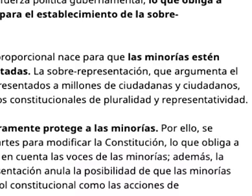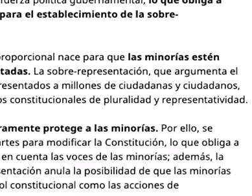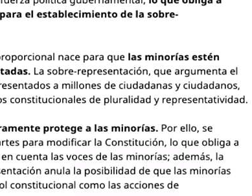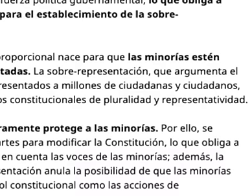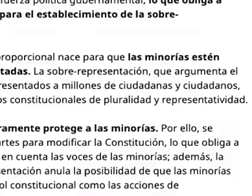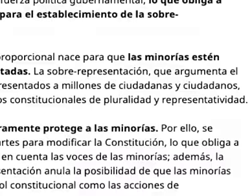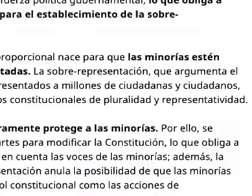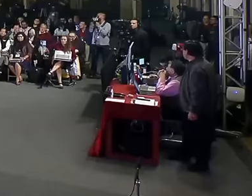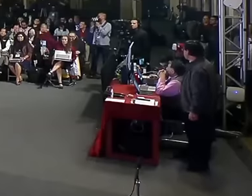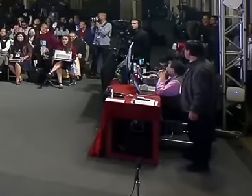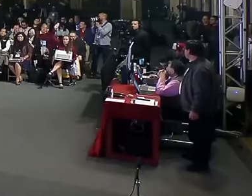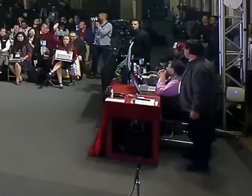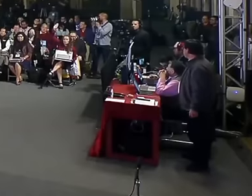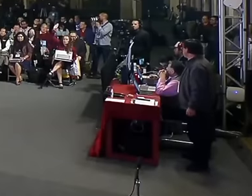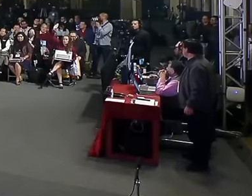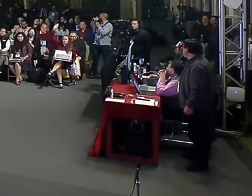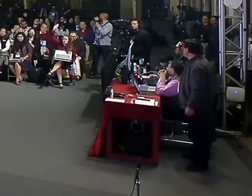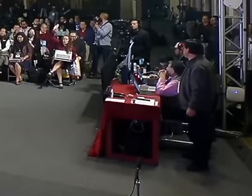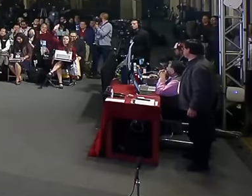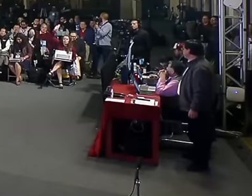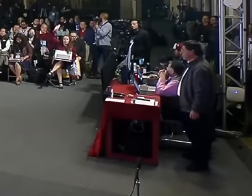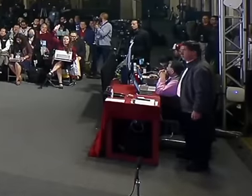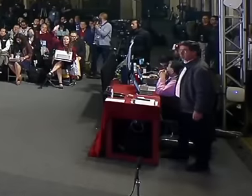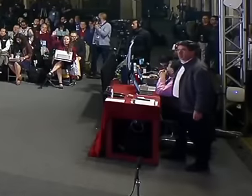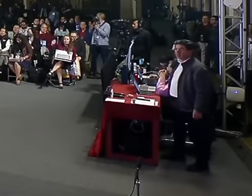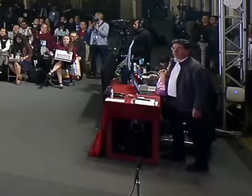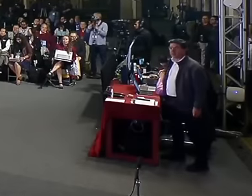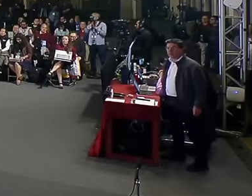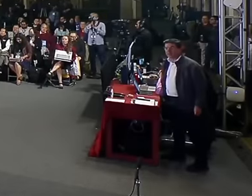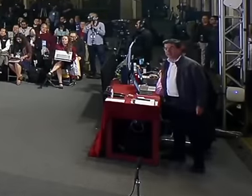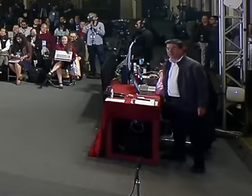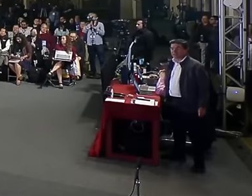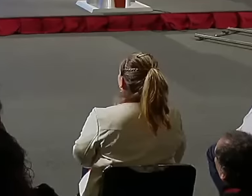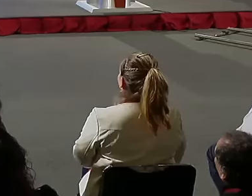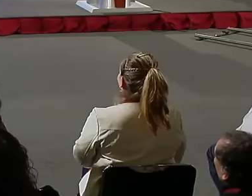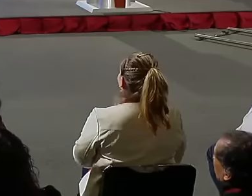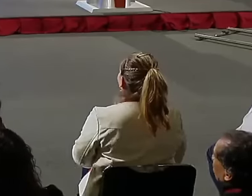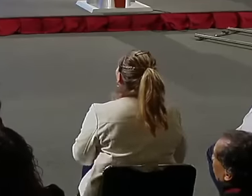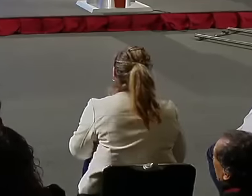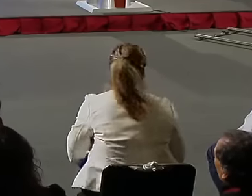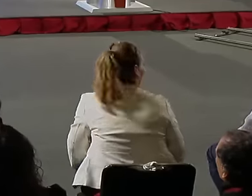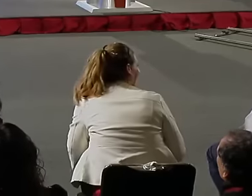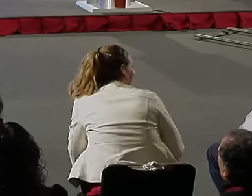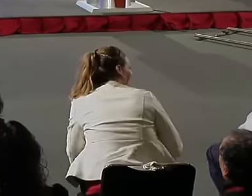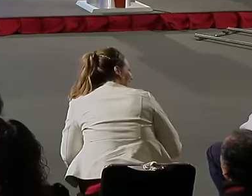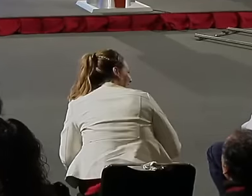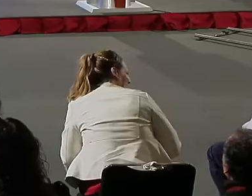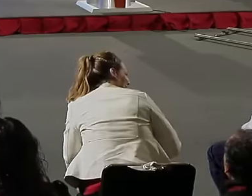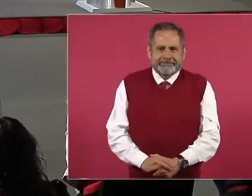imagine if you didn't even know it